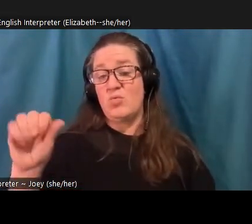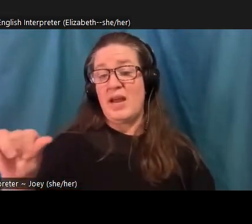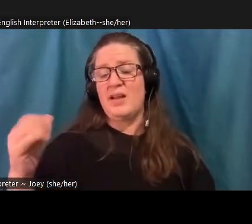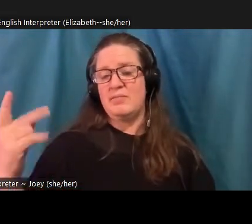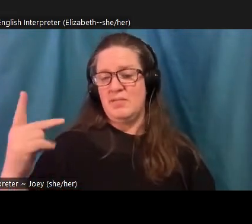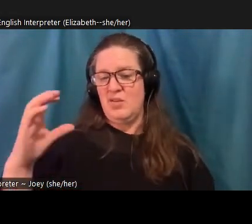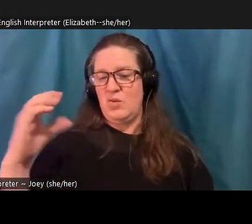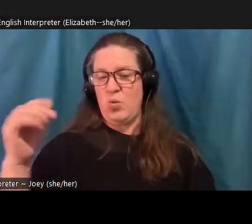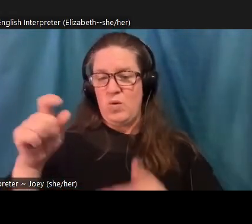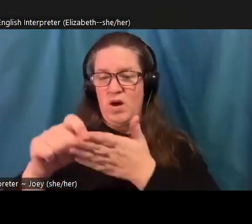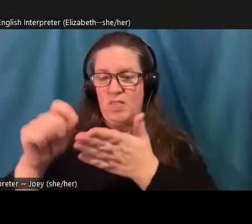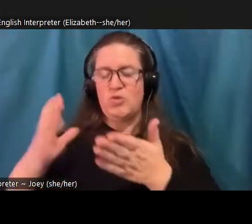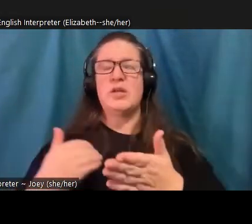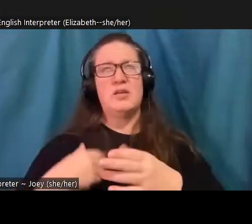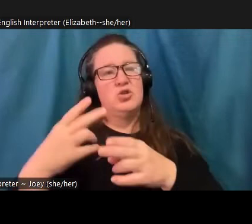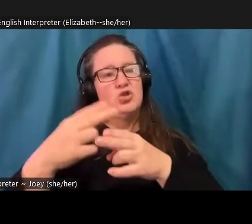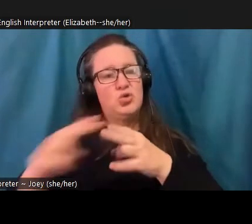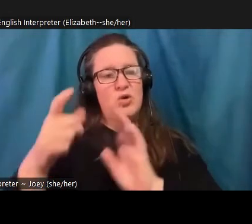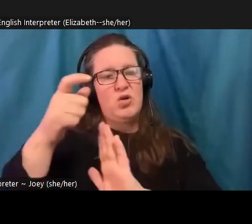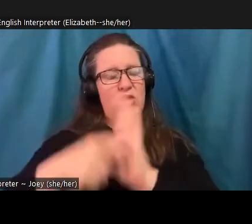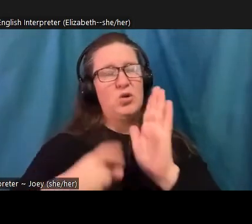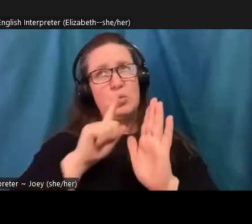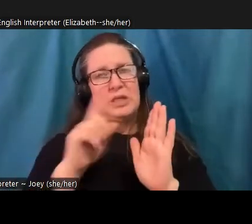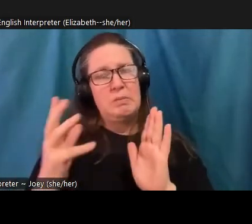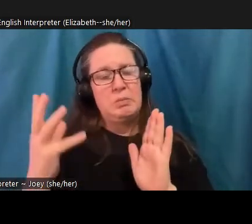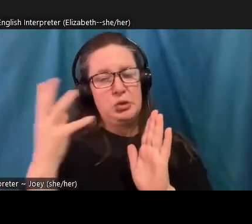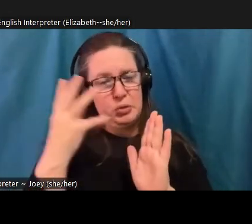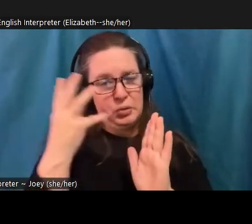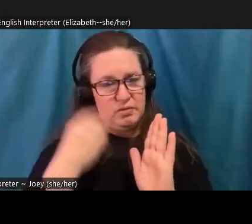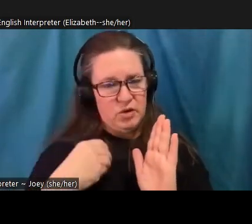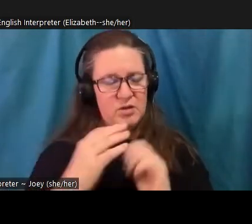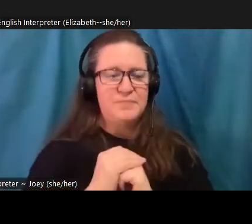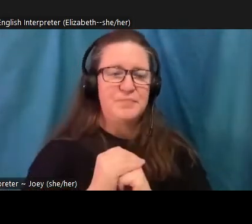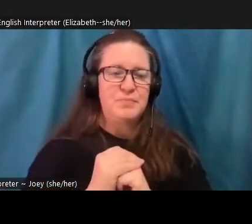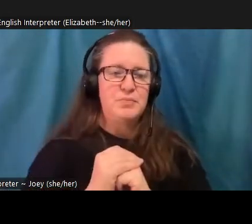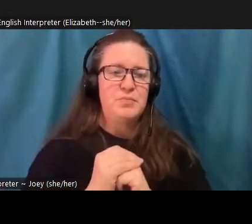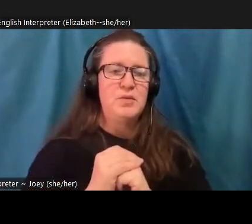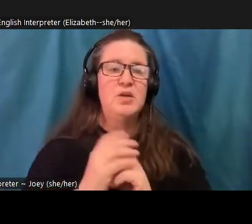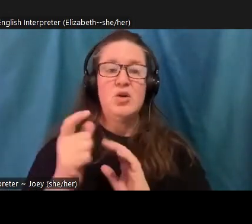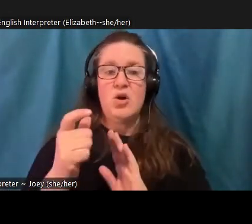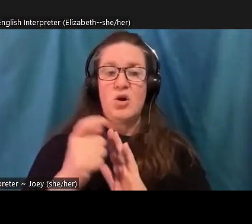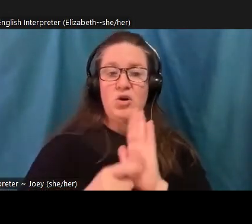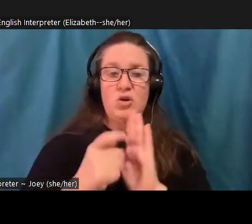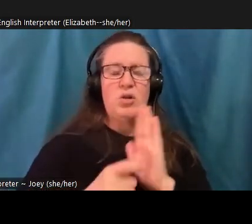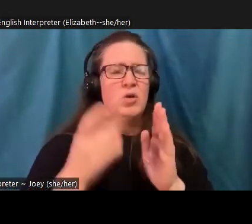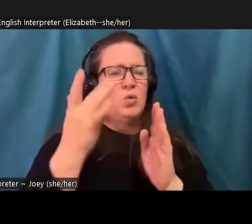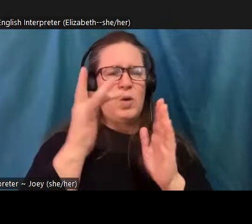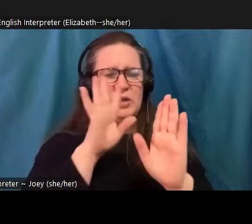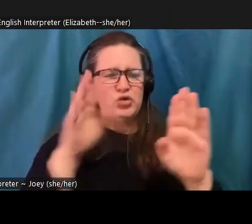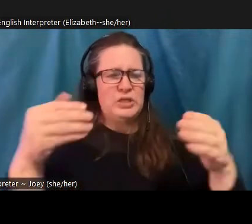makes this point very beautifully. The name of her article is Why turn inward just as the planet needs us most,